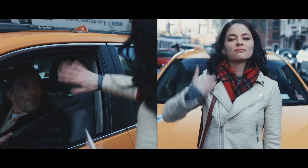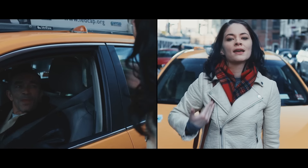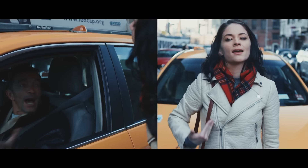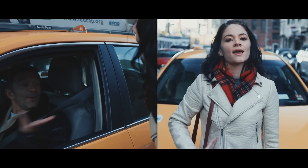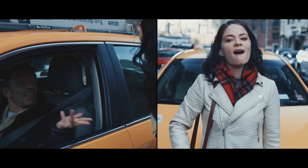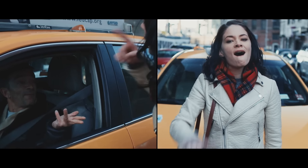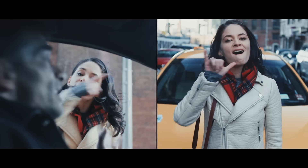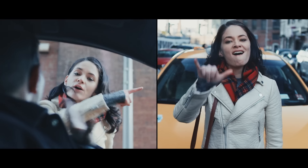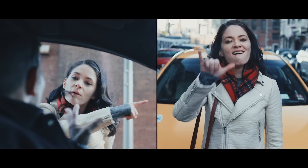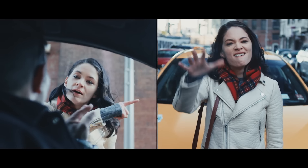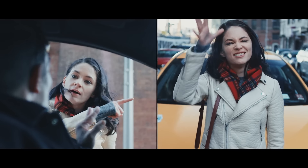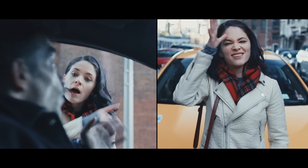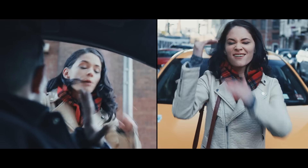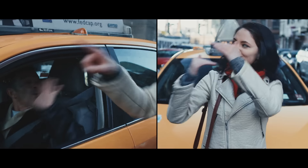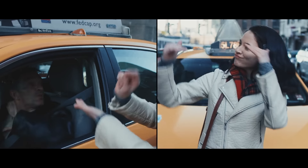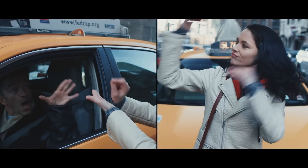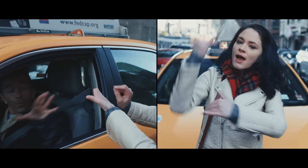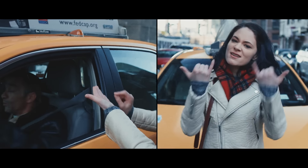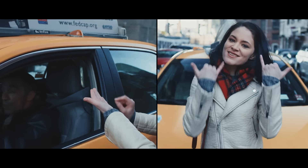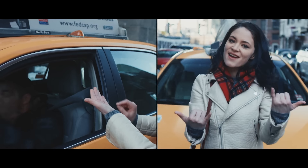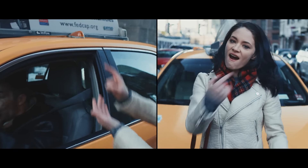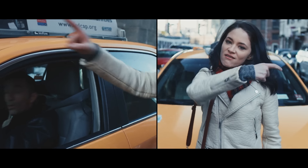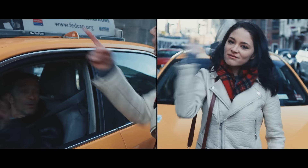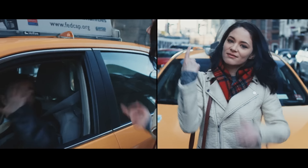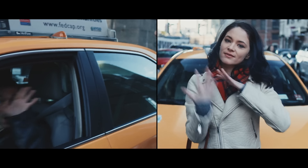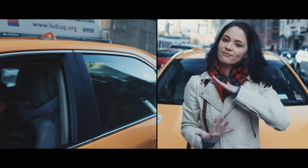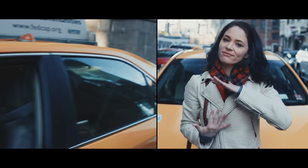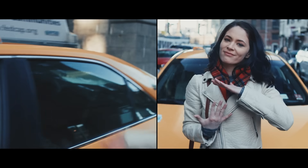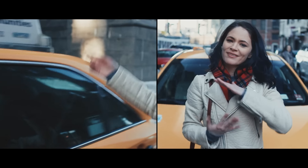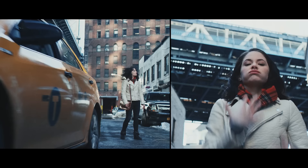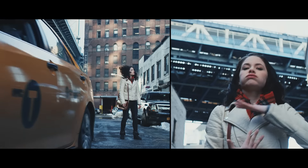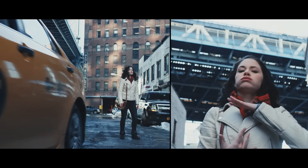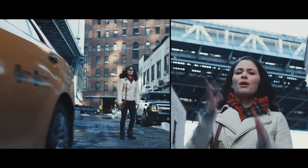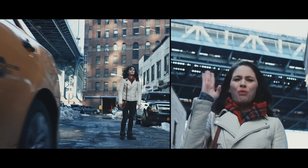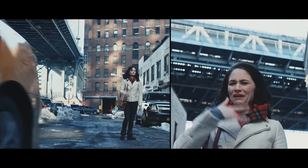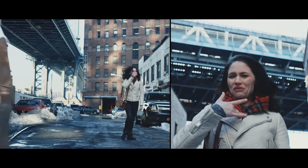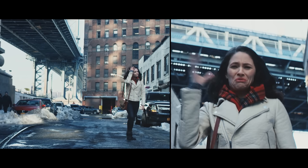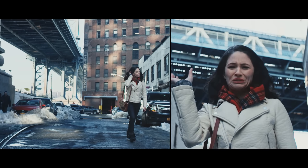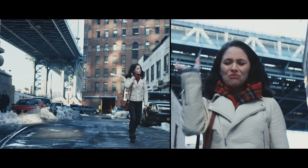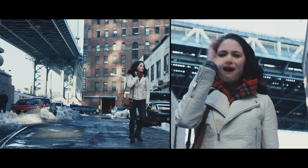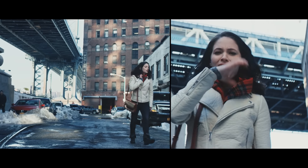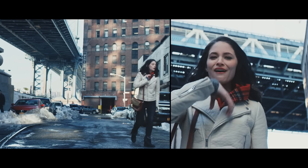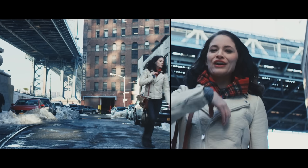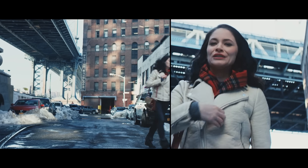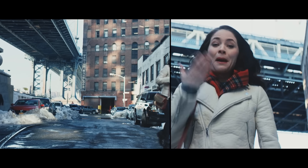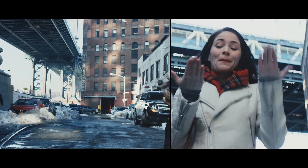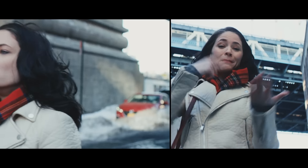MY FATHER WAS TWICE THE MAN AND NOW THAT PAINS RESURFACING BROOKLYN DON'T FEEL THE SAME MAYBE I'M THE ONE WHO CHANGED,